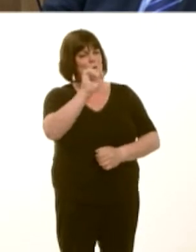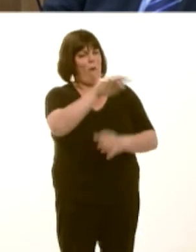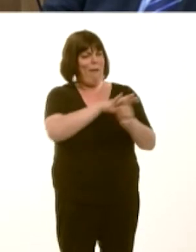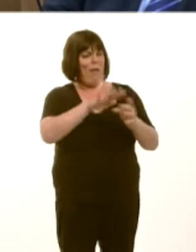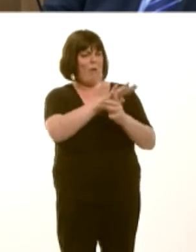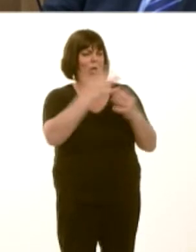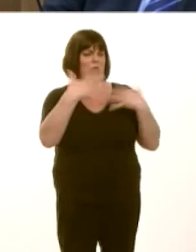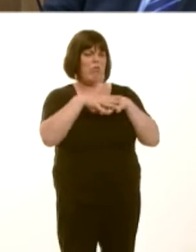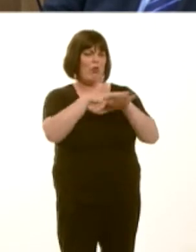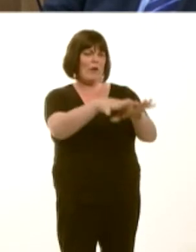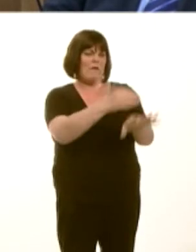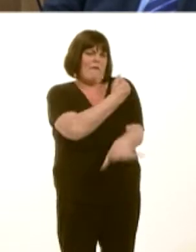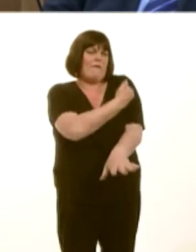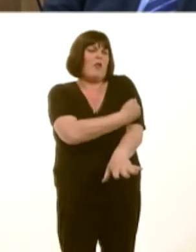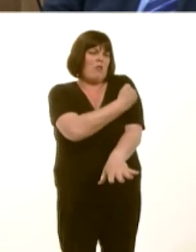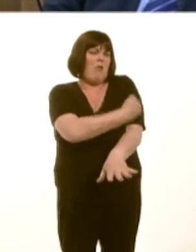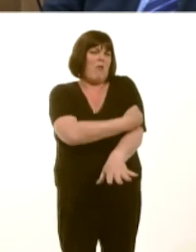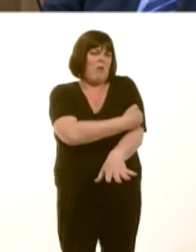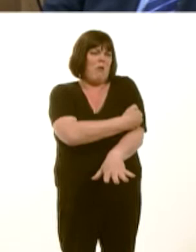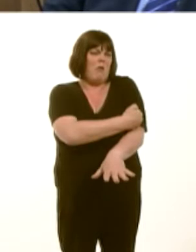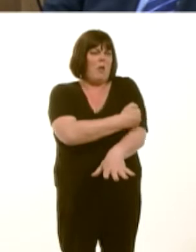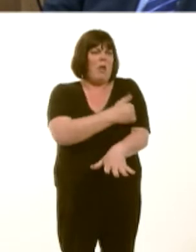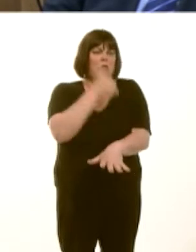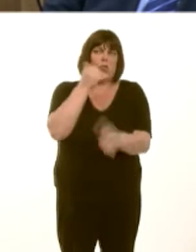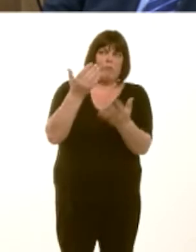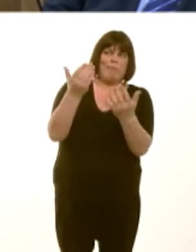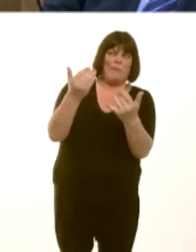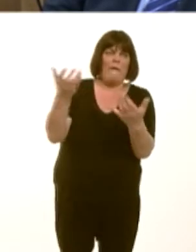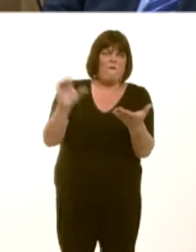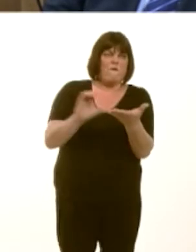We know that it would be very difficult to attract an investor into his constituency